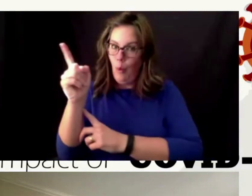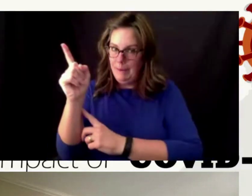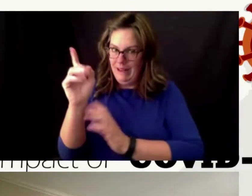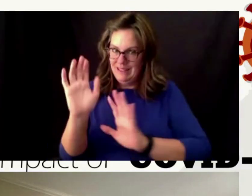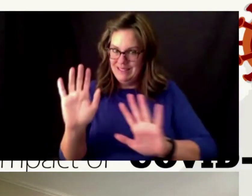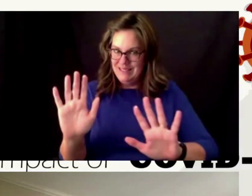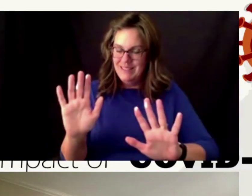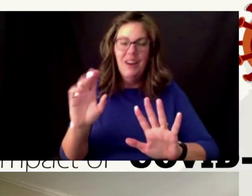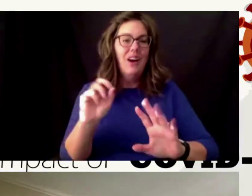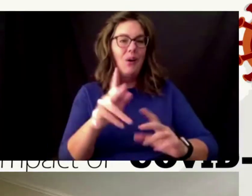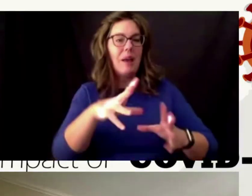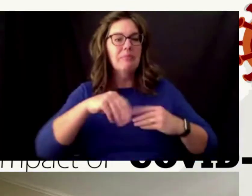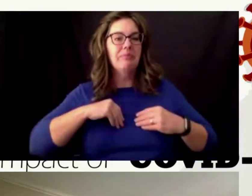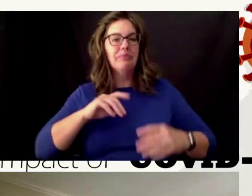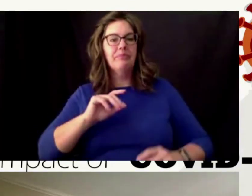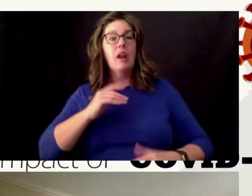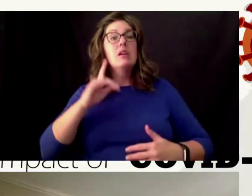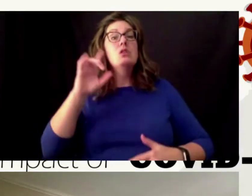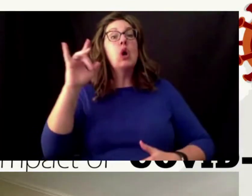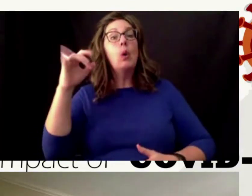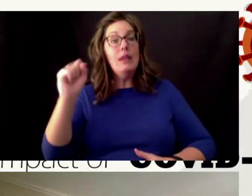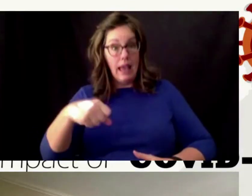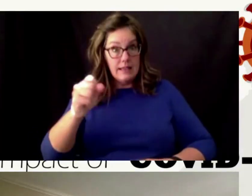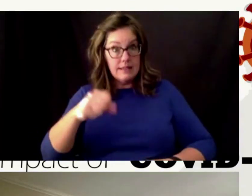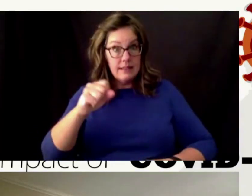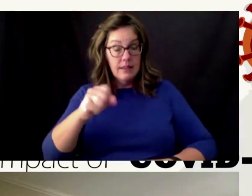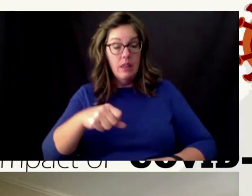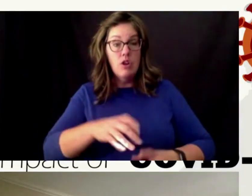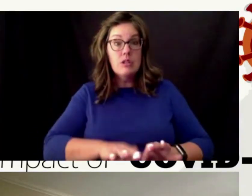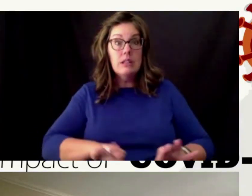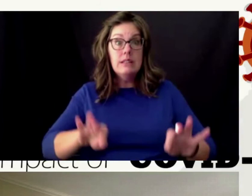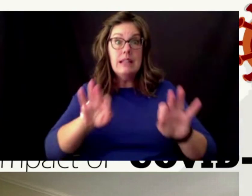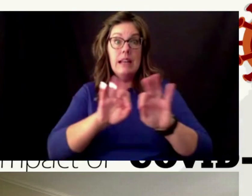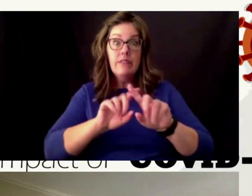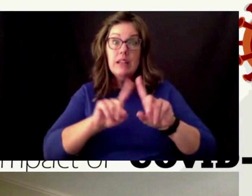one so yes there's a significant difference and so one of the things that's happening in